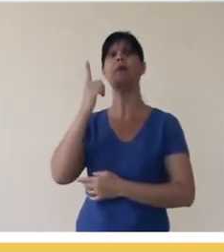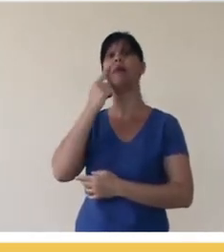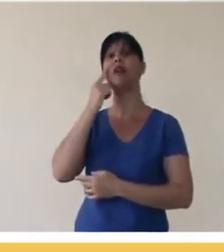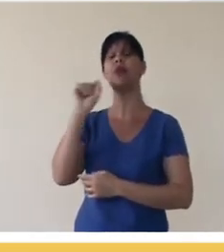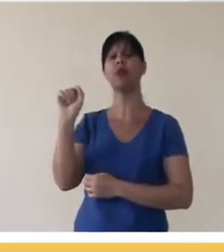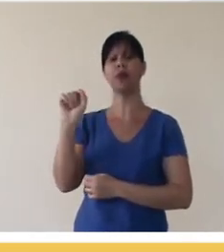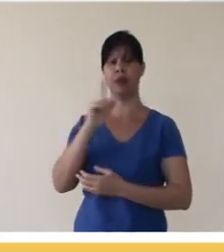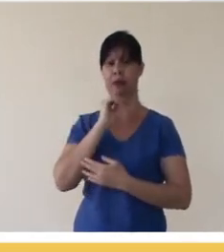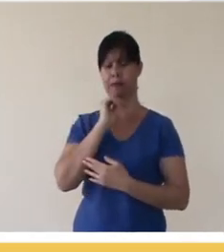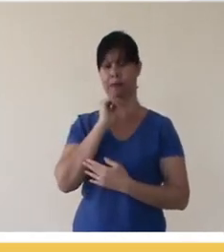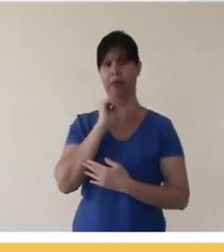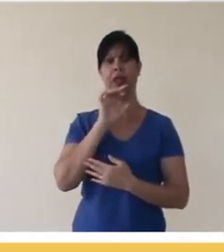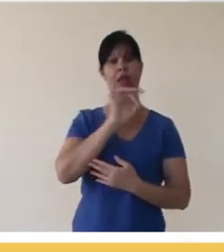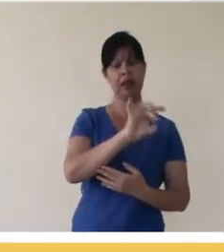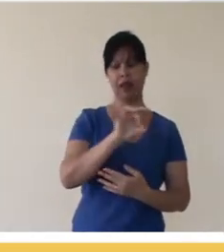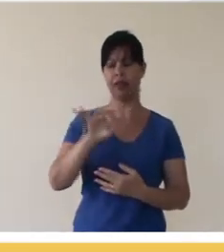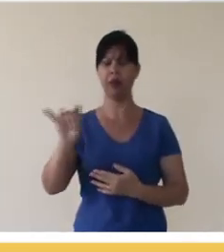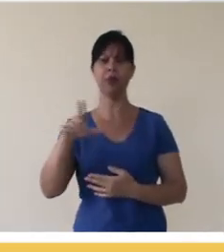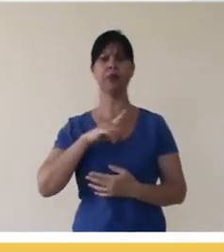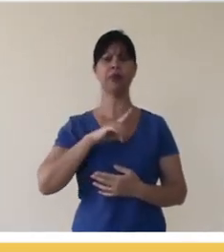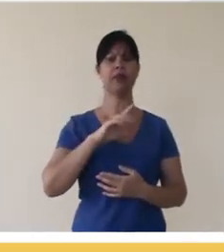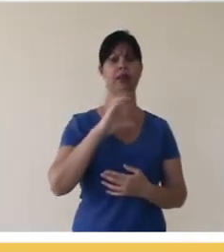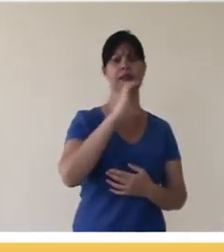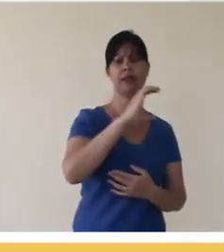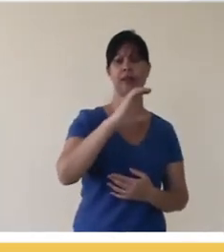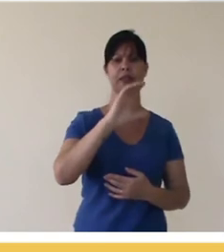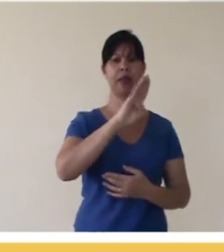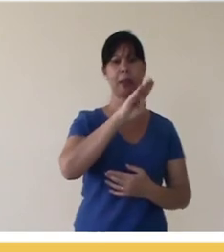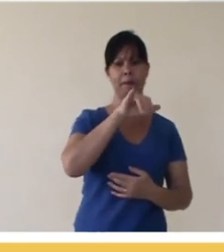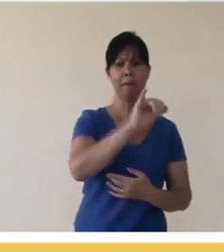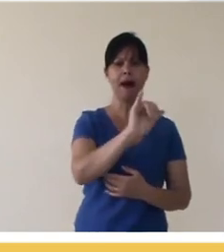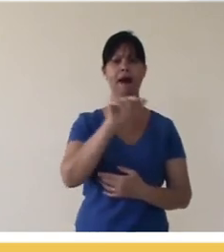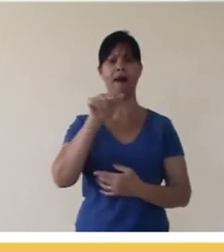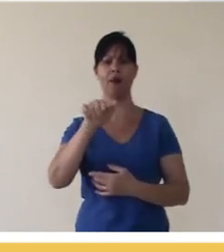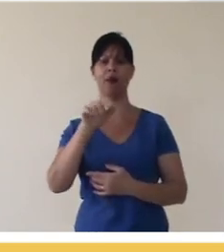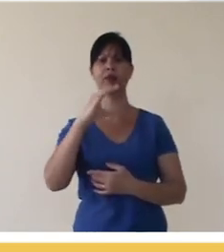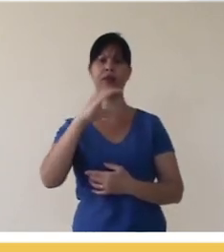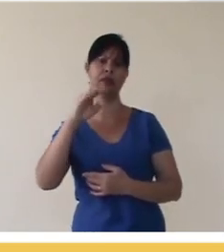resource. So let's say you have some things on a CC BY license, other things